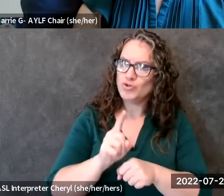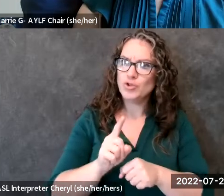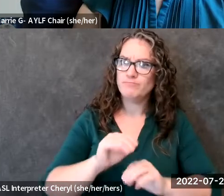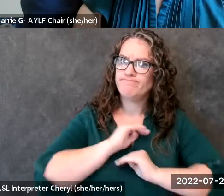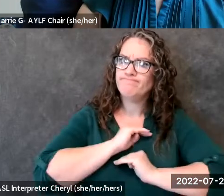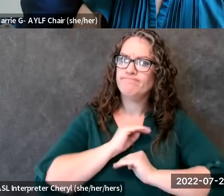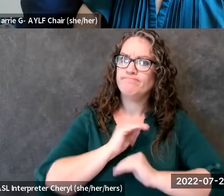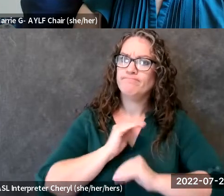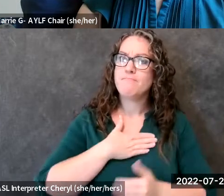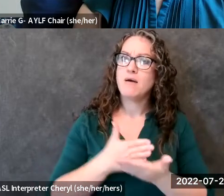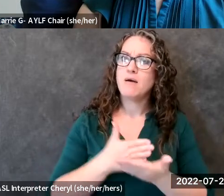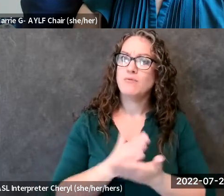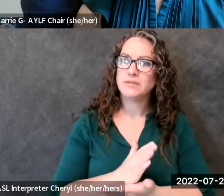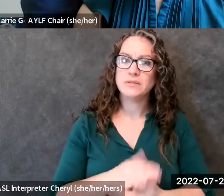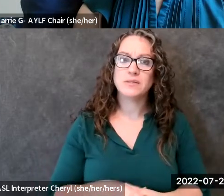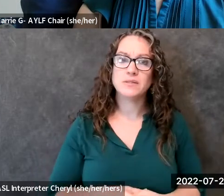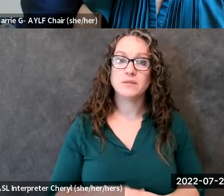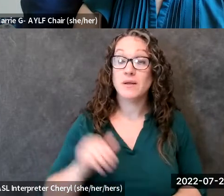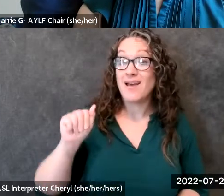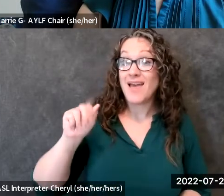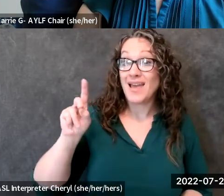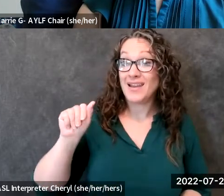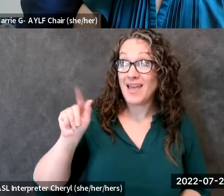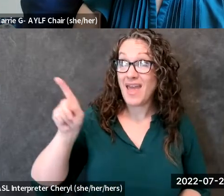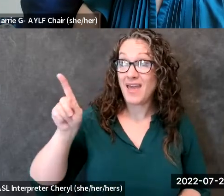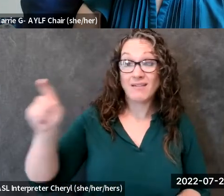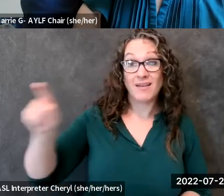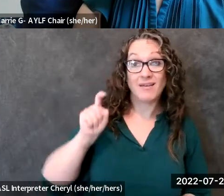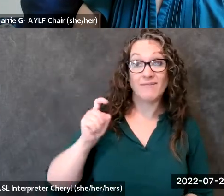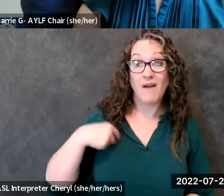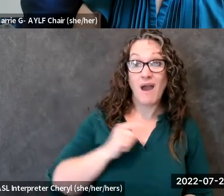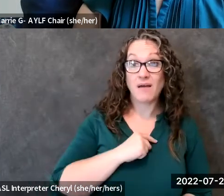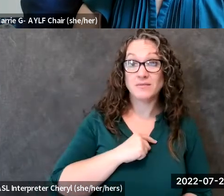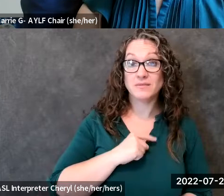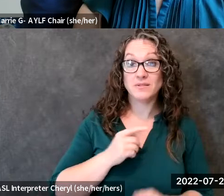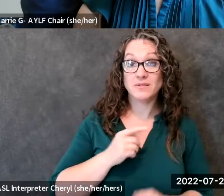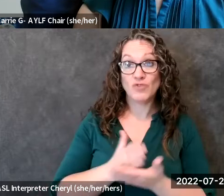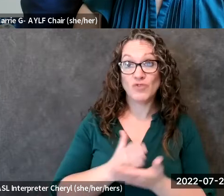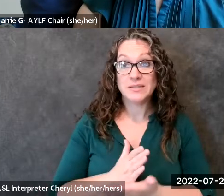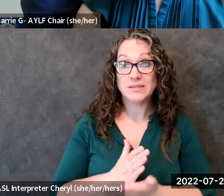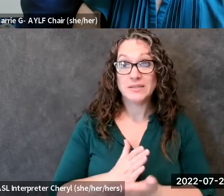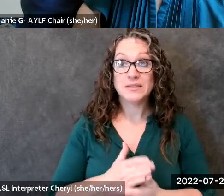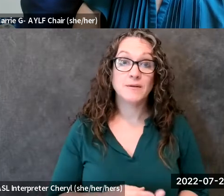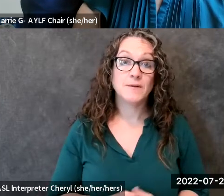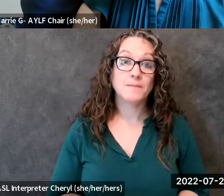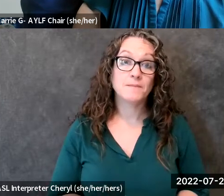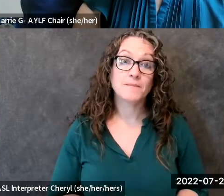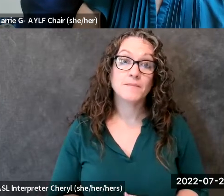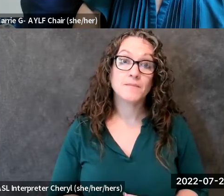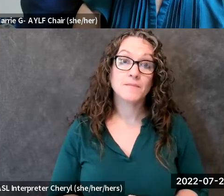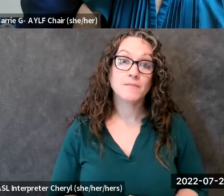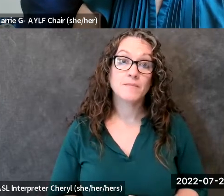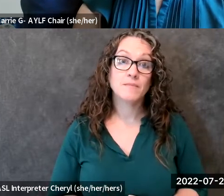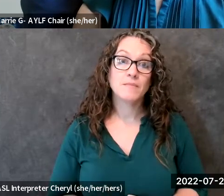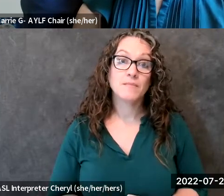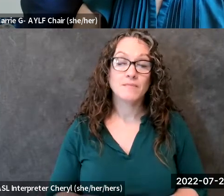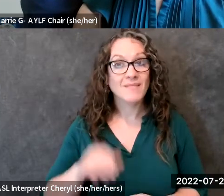um gives us and and our our rights and so you know that's why it's important that